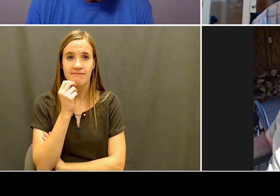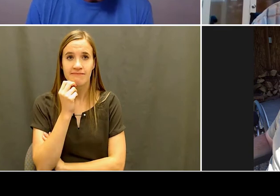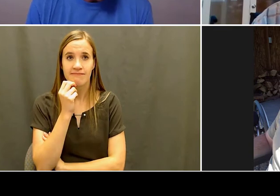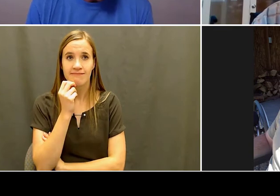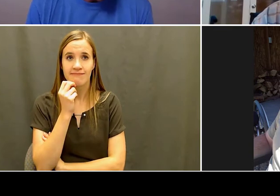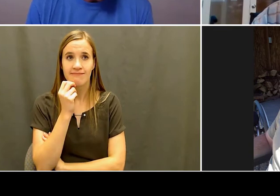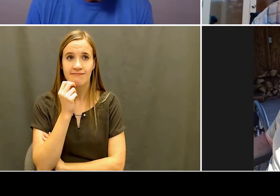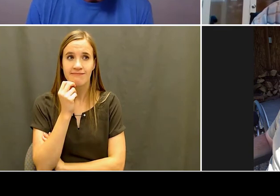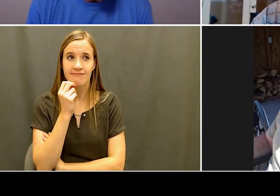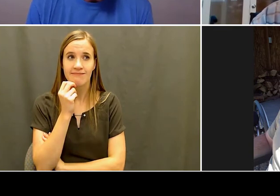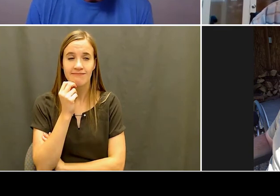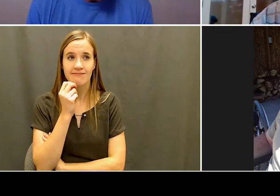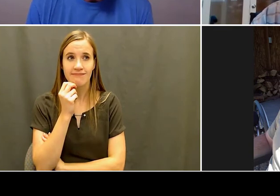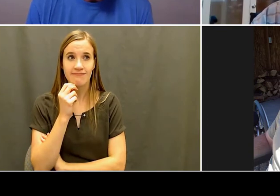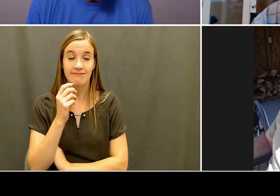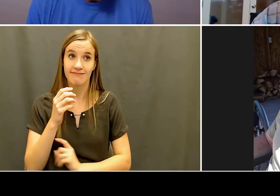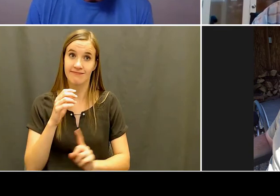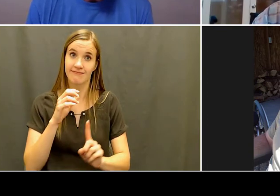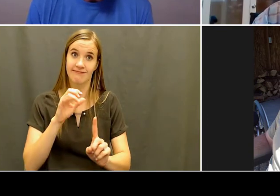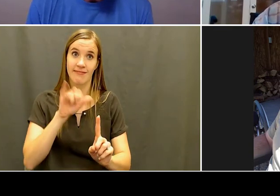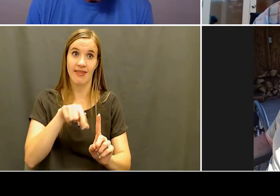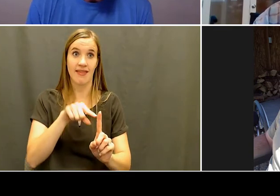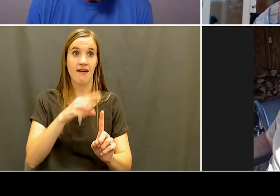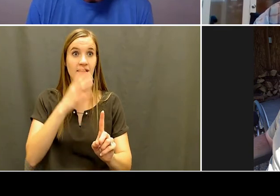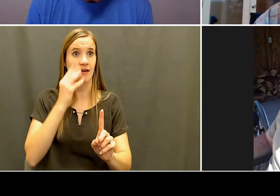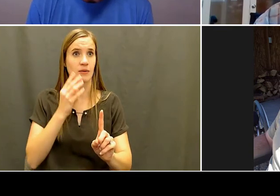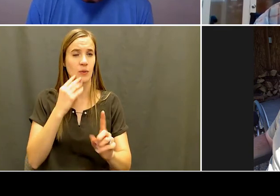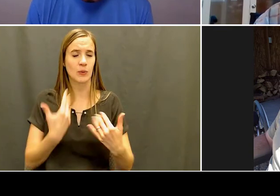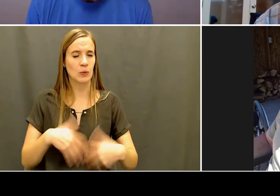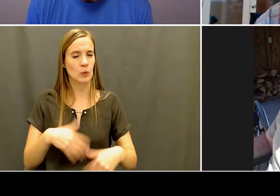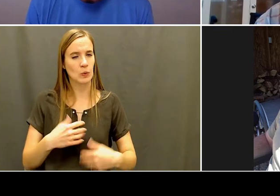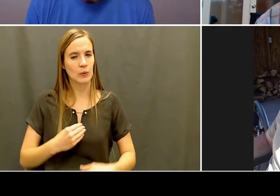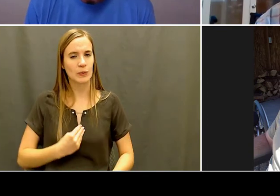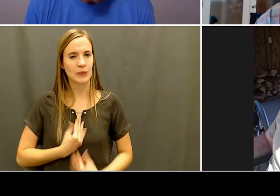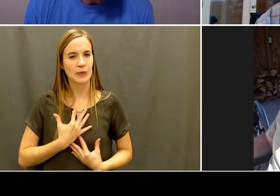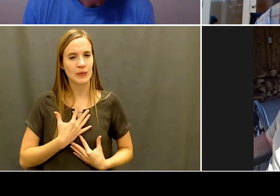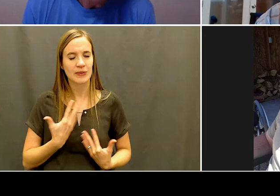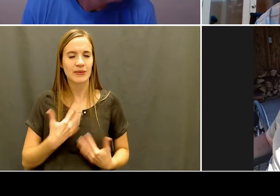single year. And never, I haven't had the opportunity to